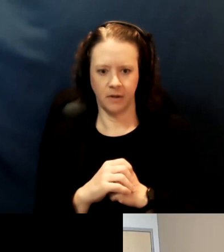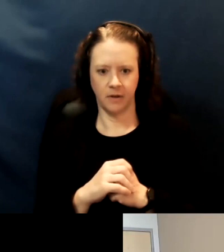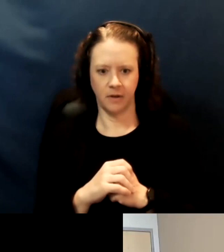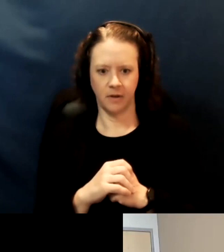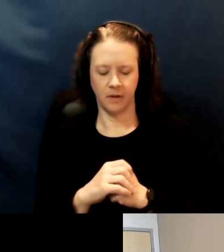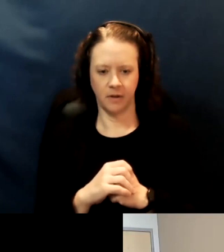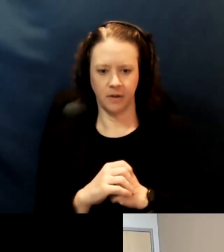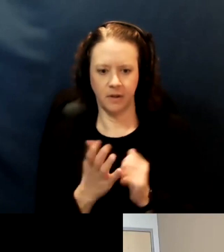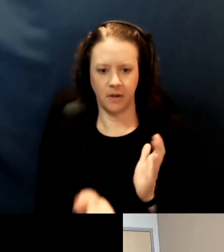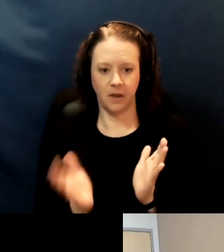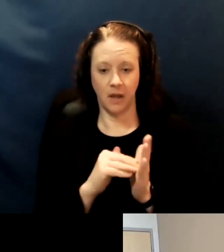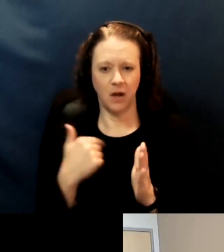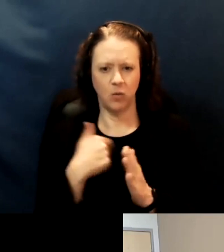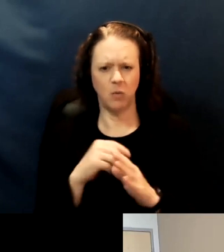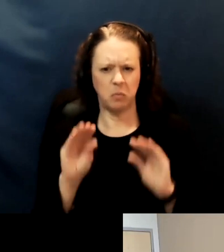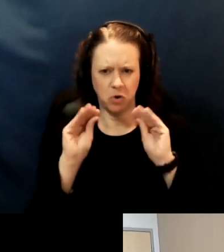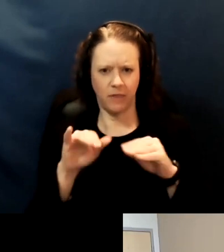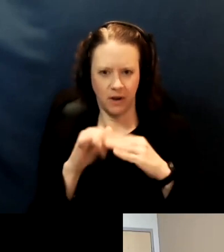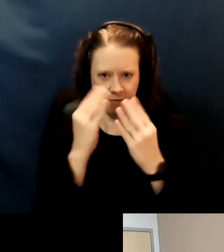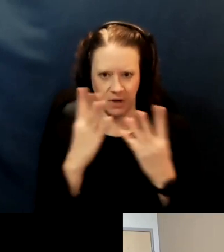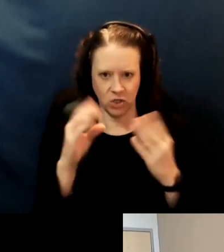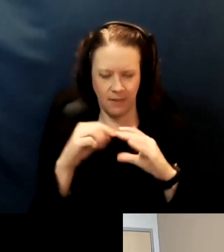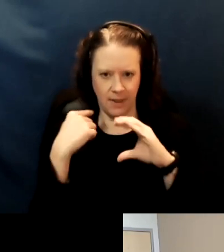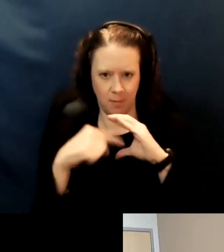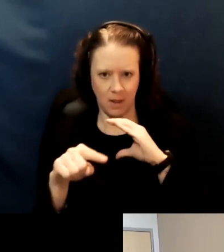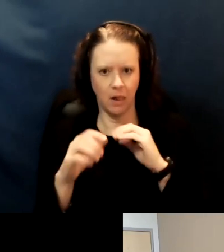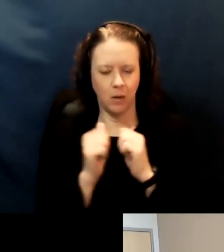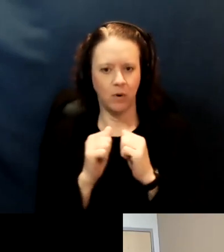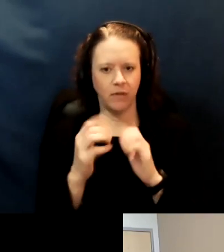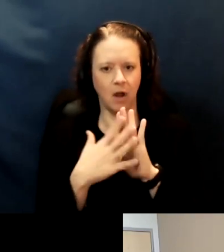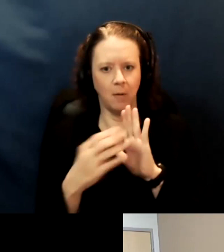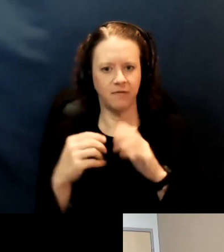And again, we'll put this information in the email with the copy of the slides.